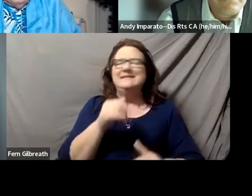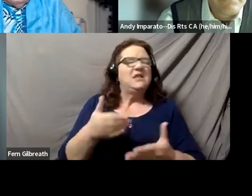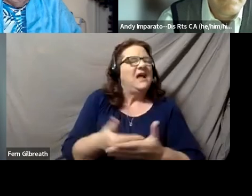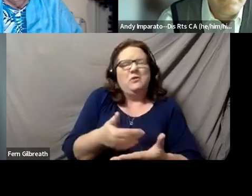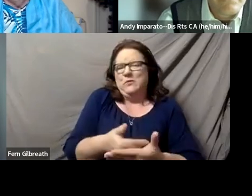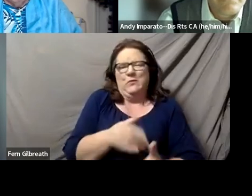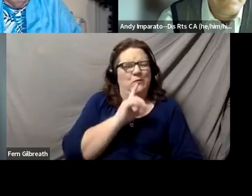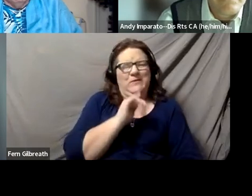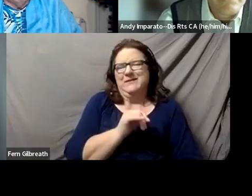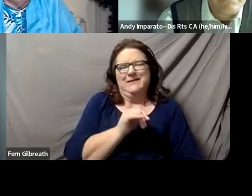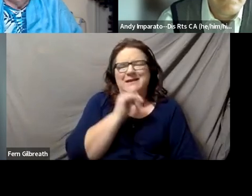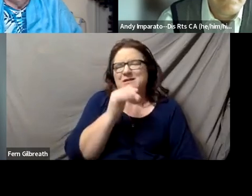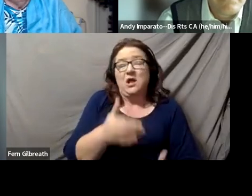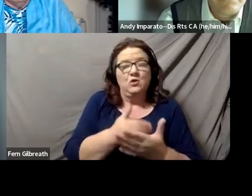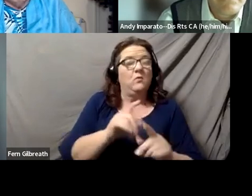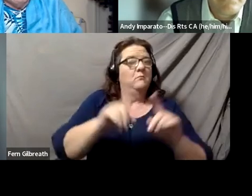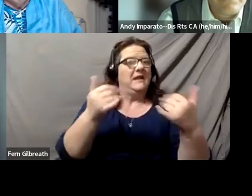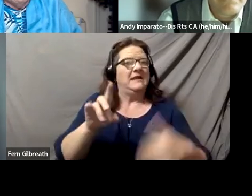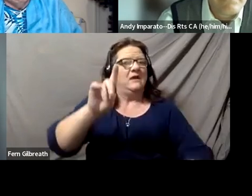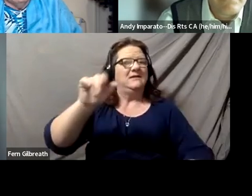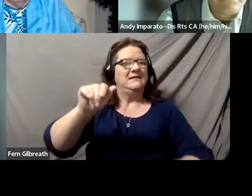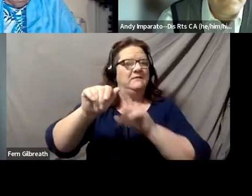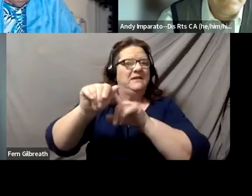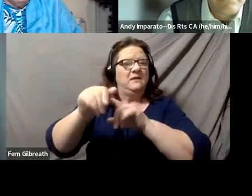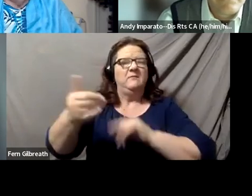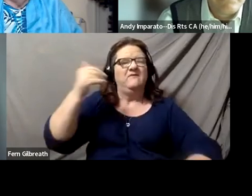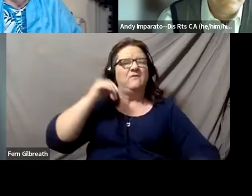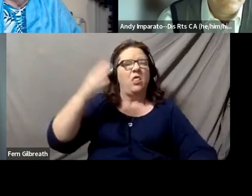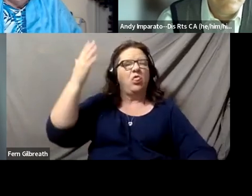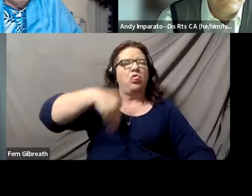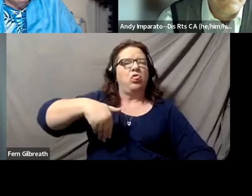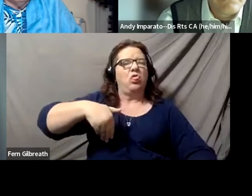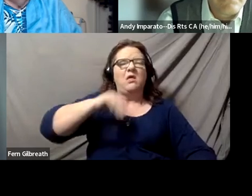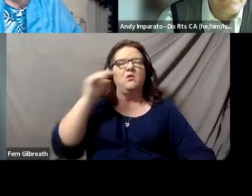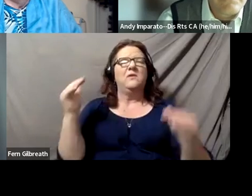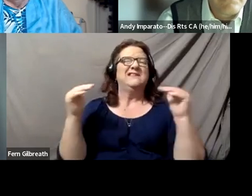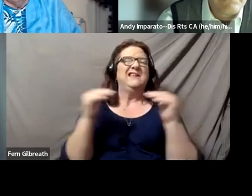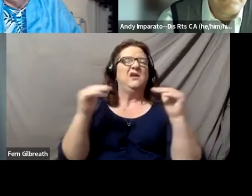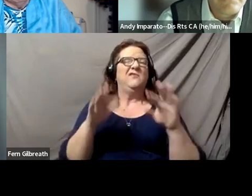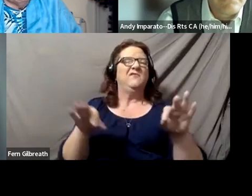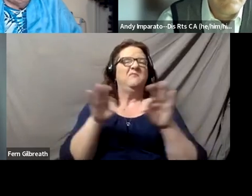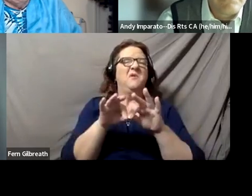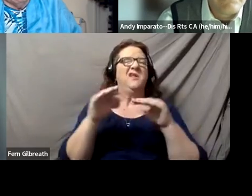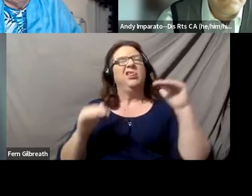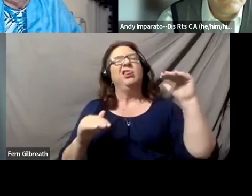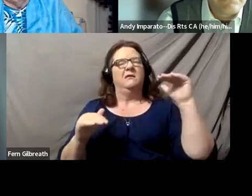What is new is that disability has not been seen as an equivalently important aspect to these discussions.